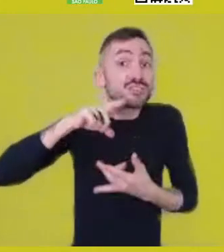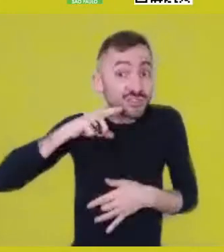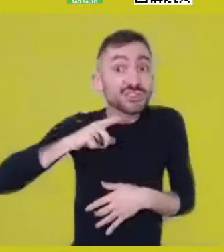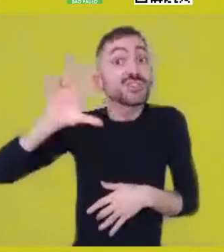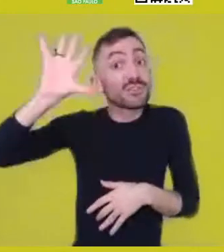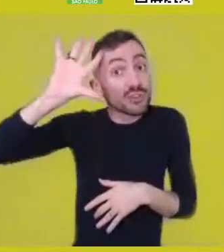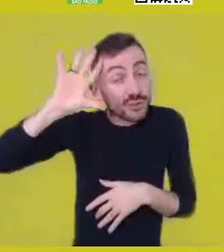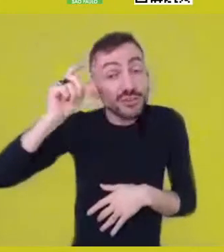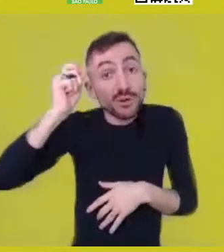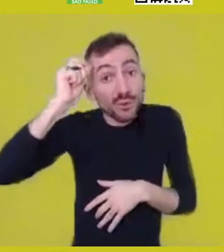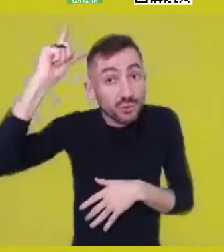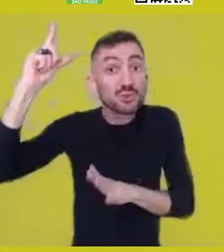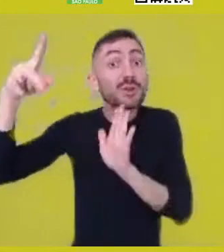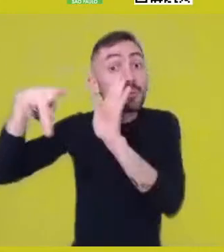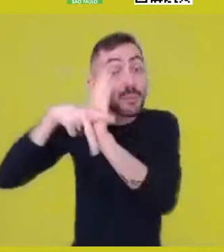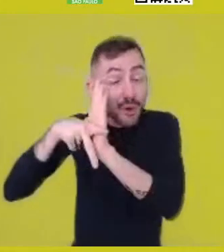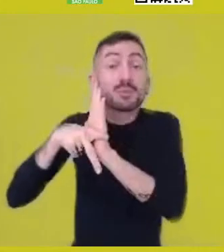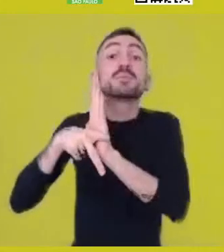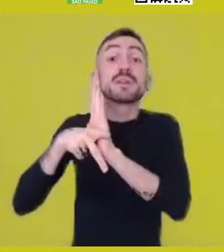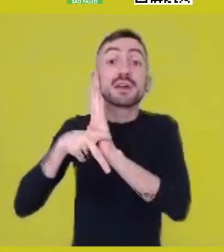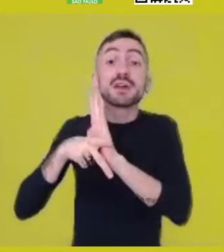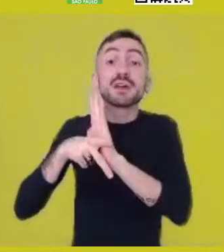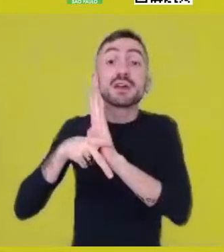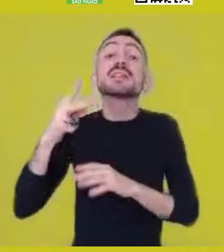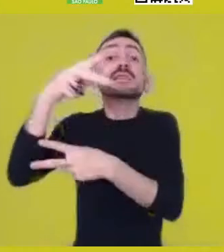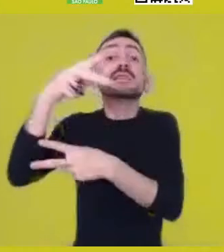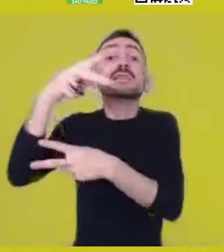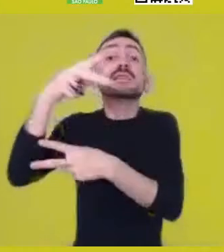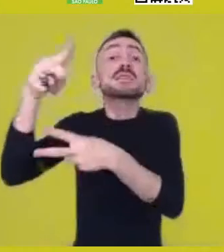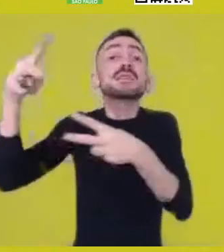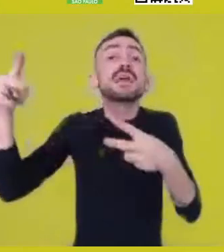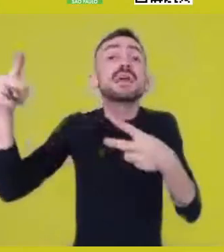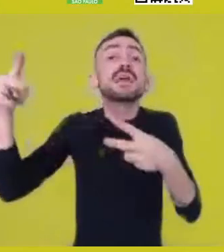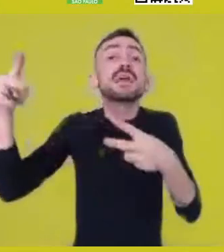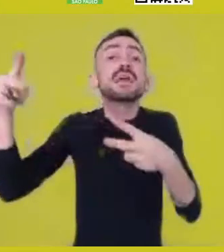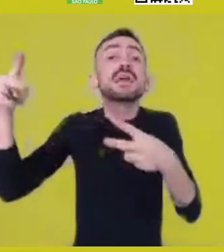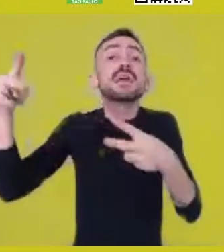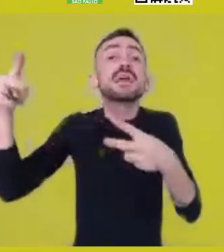of a cultural matrix which also saw the body as an element